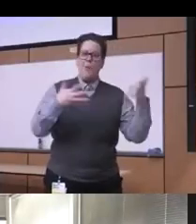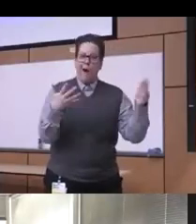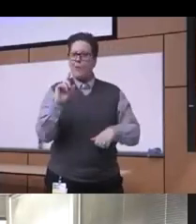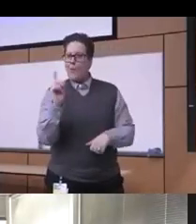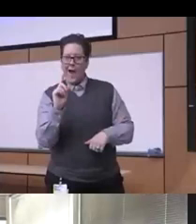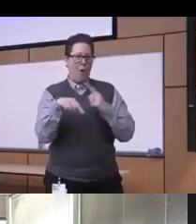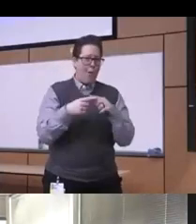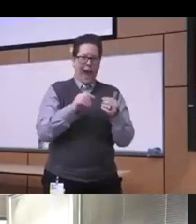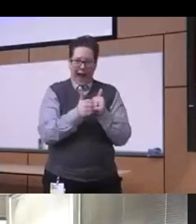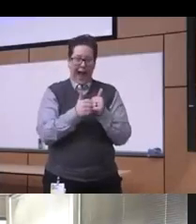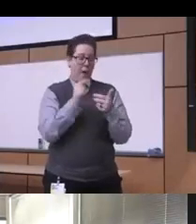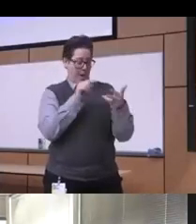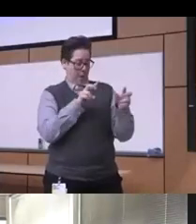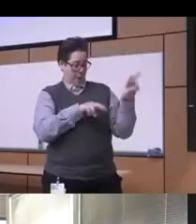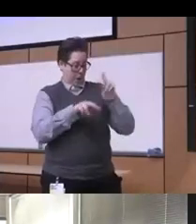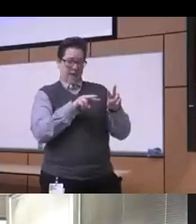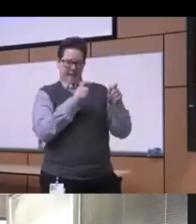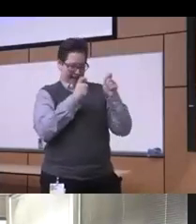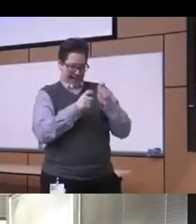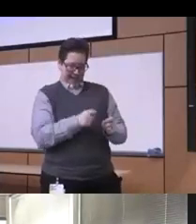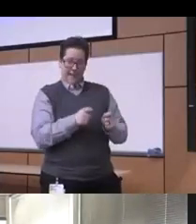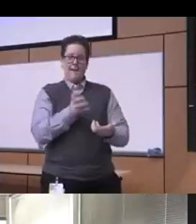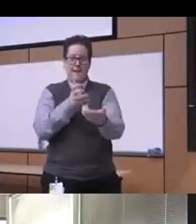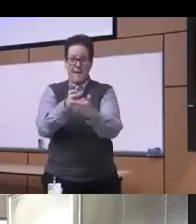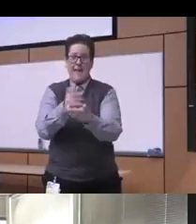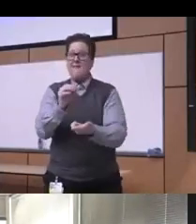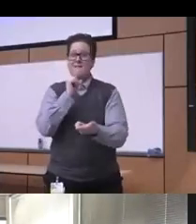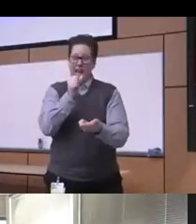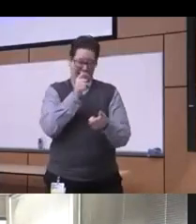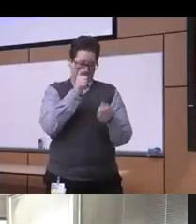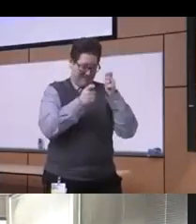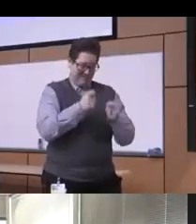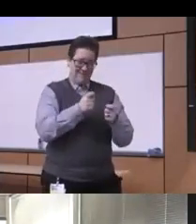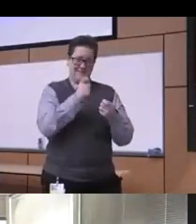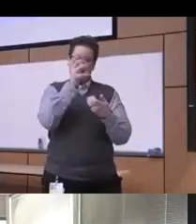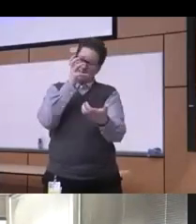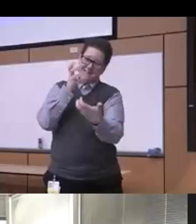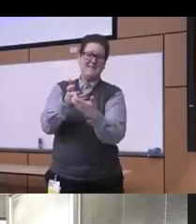if we don't really capture all these kind of elements there that would really be very much